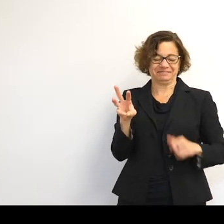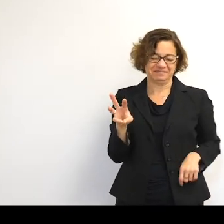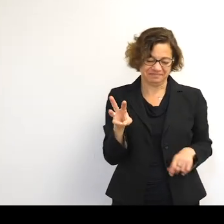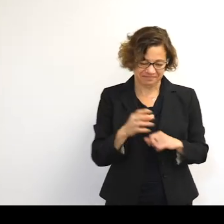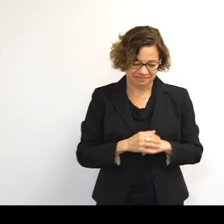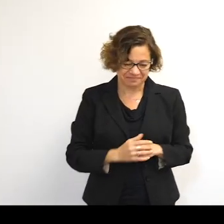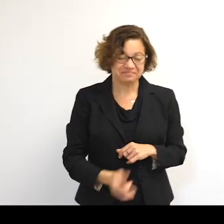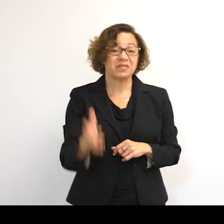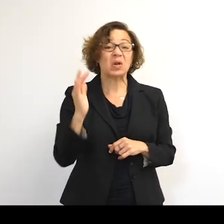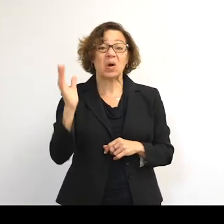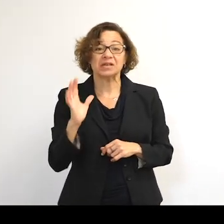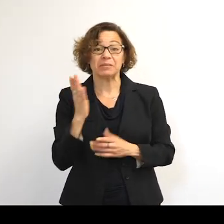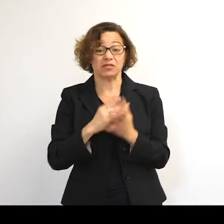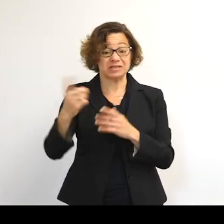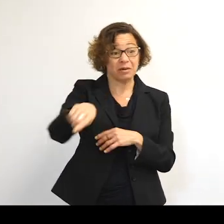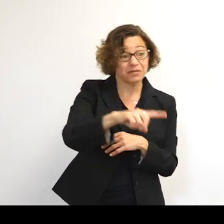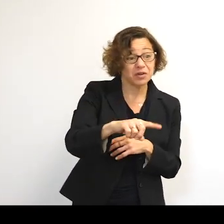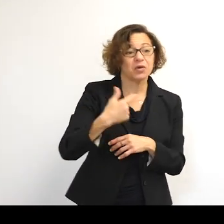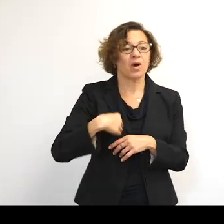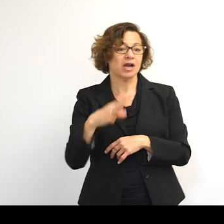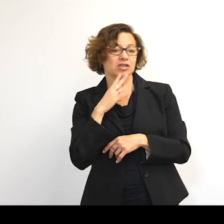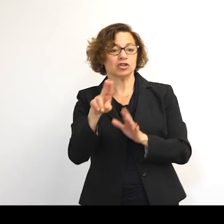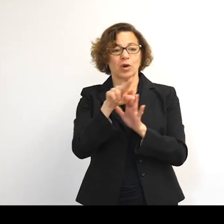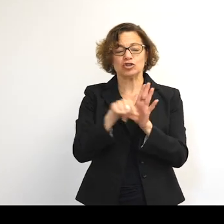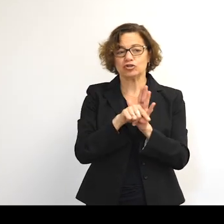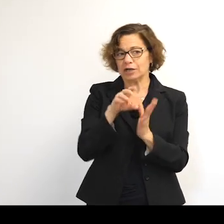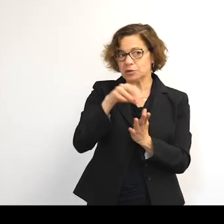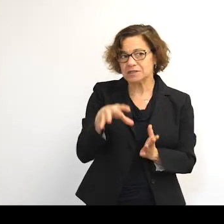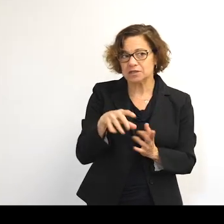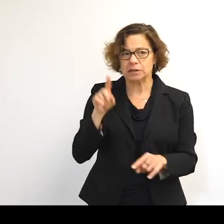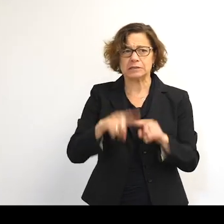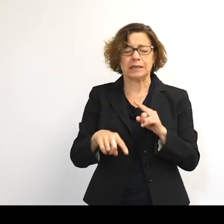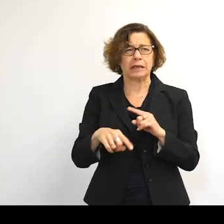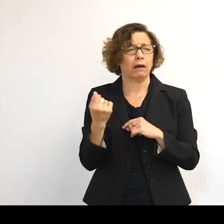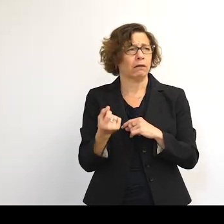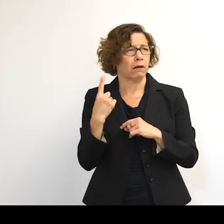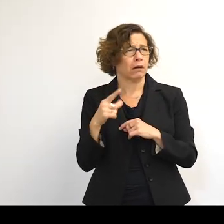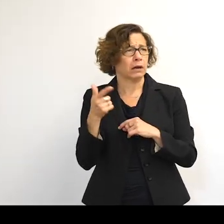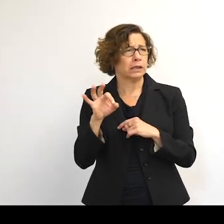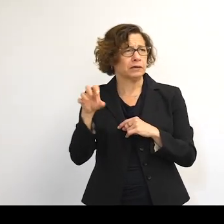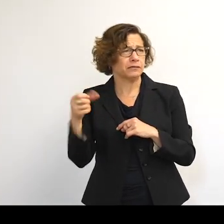It's a long time ago. For some people-- I talk to undergraduate students. And they just can't comprehend the 1950s as an actual time